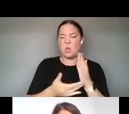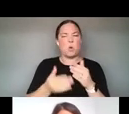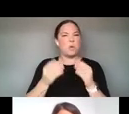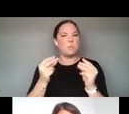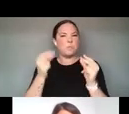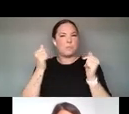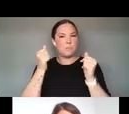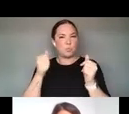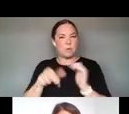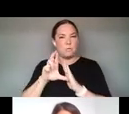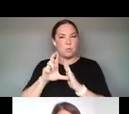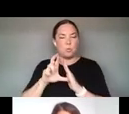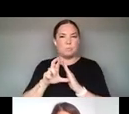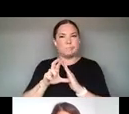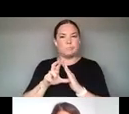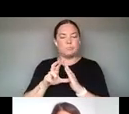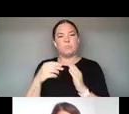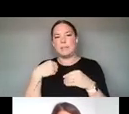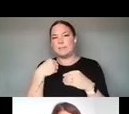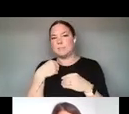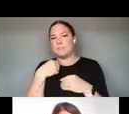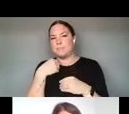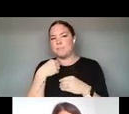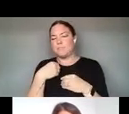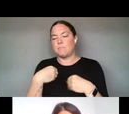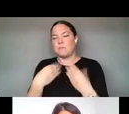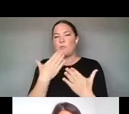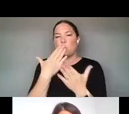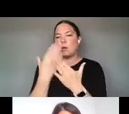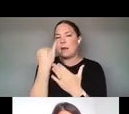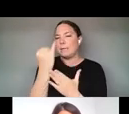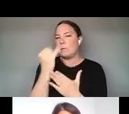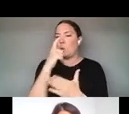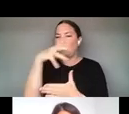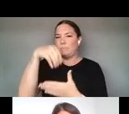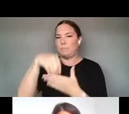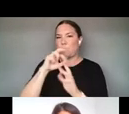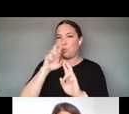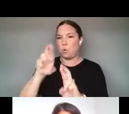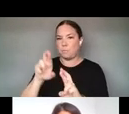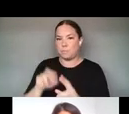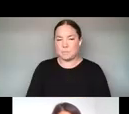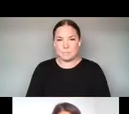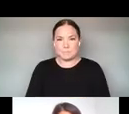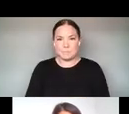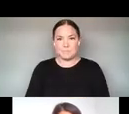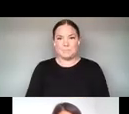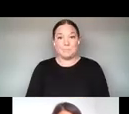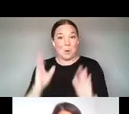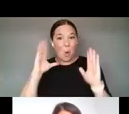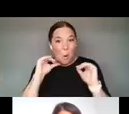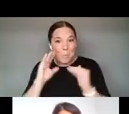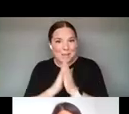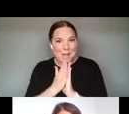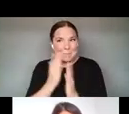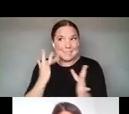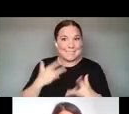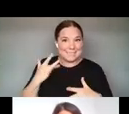OF WHO IS IN THE REPORT. AND HOPEFULLY THIS IS ENOUGH TO GET YOU EXCITED TO GO TO OUR WEBSITE